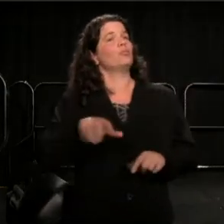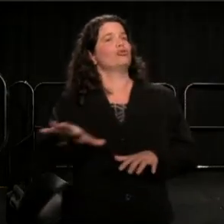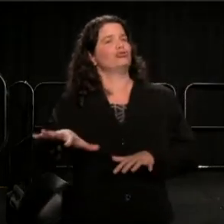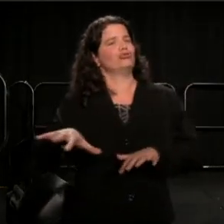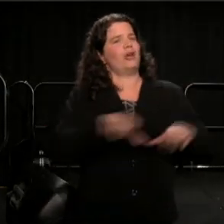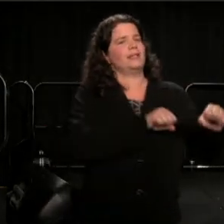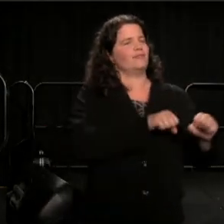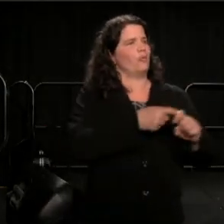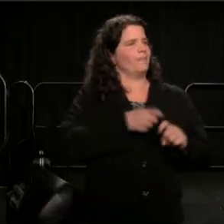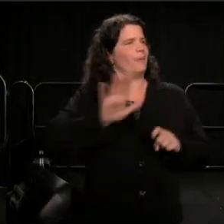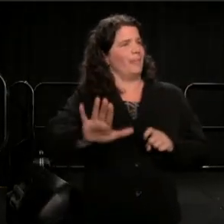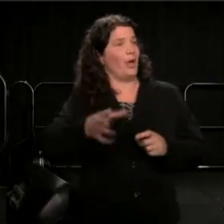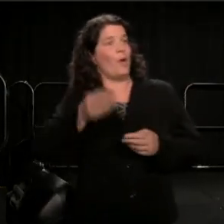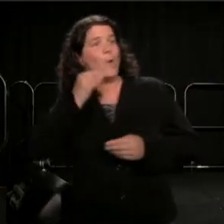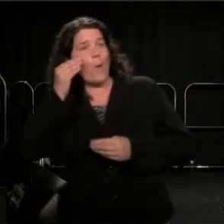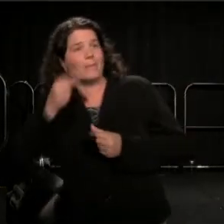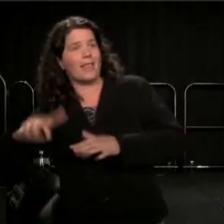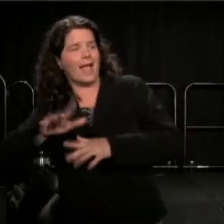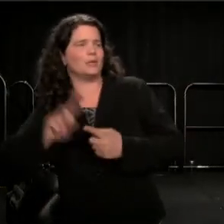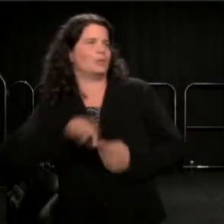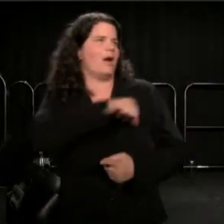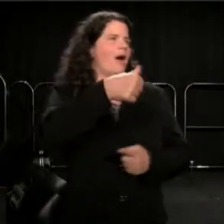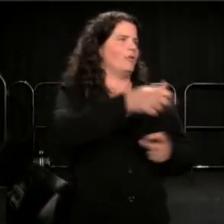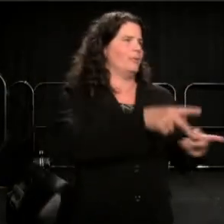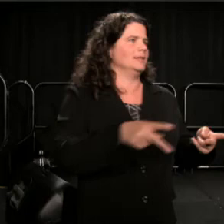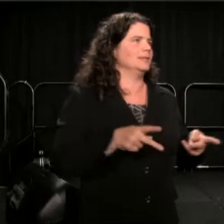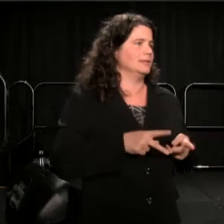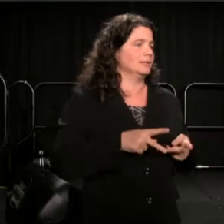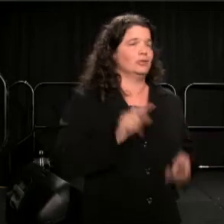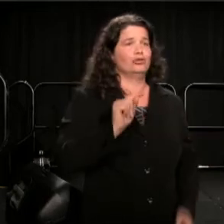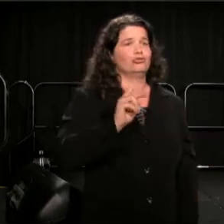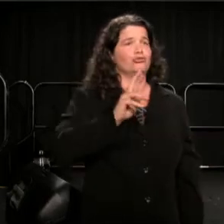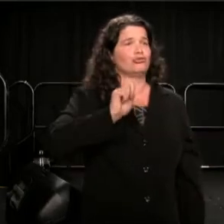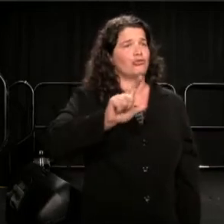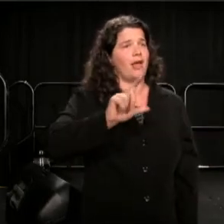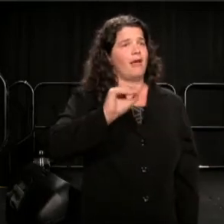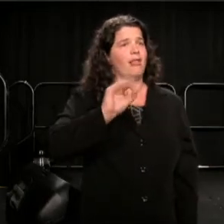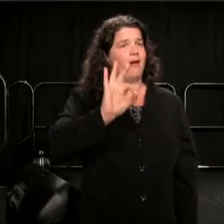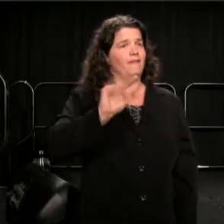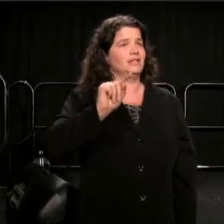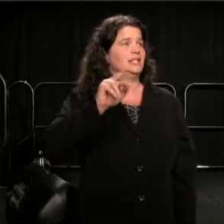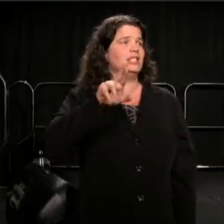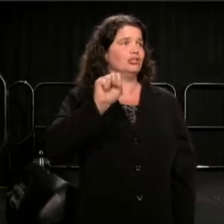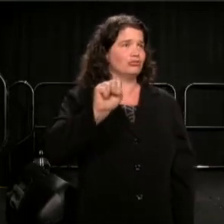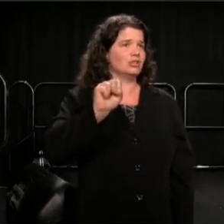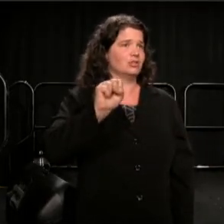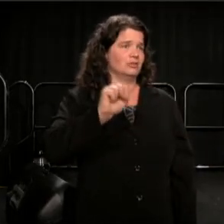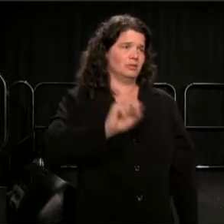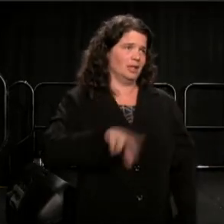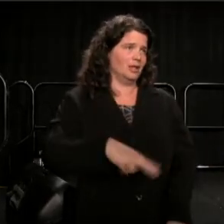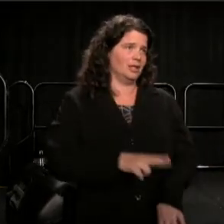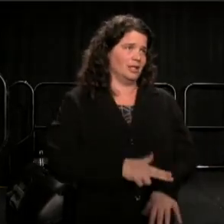The trail of tears; a national disgrace. Some right now, live on fractured lands, among fractured lives,